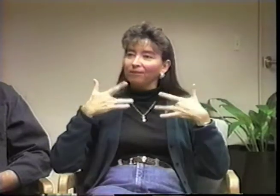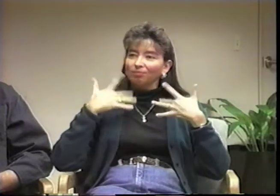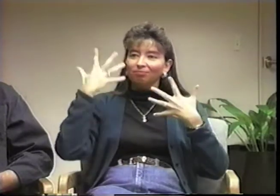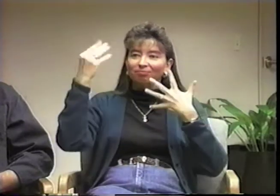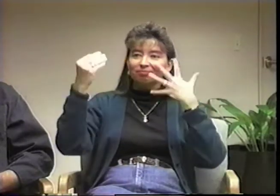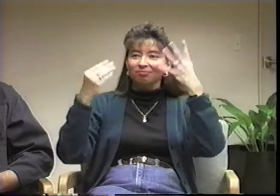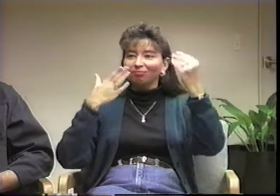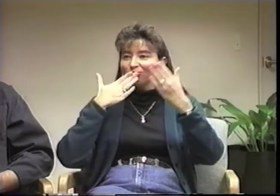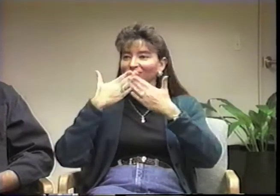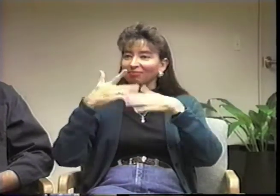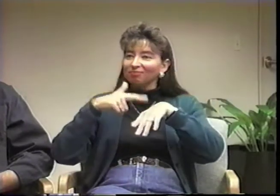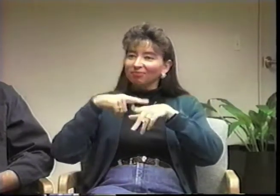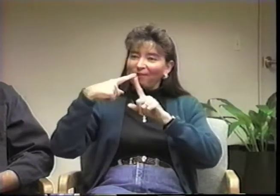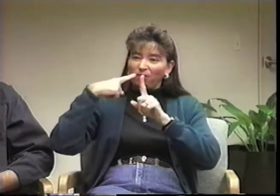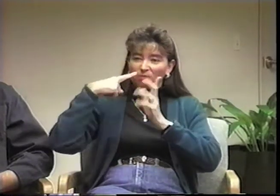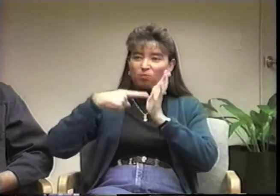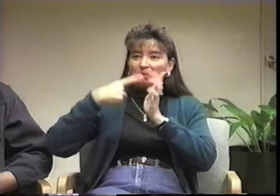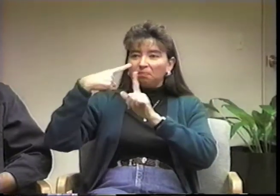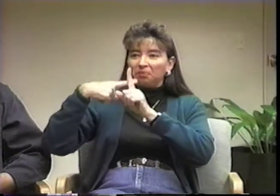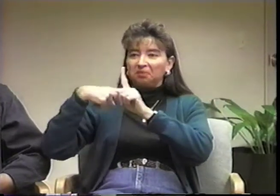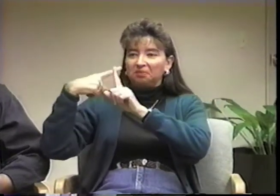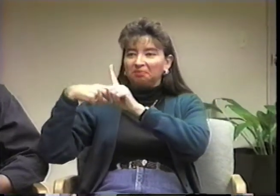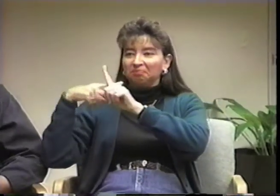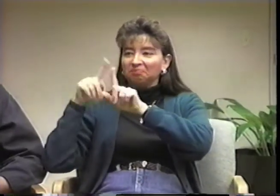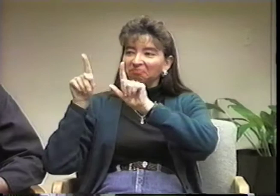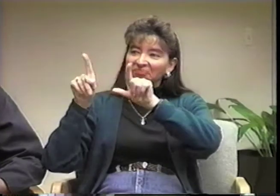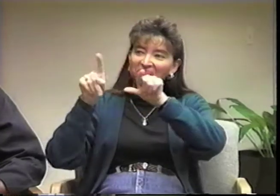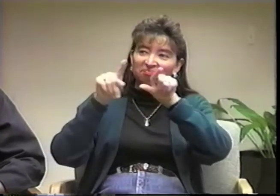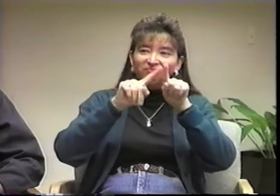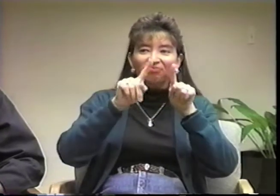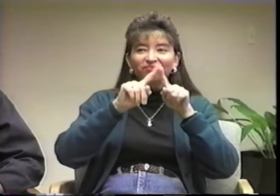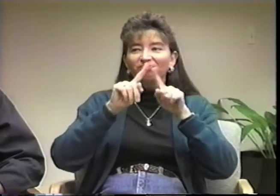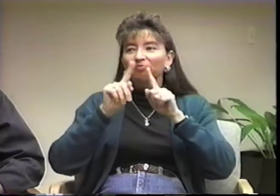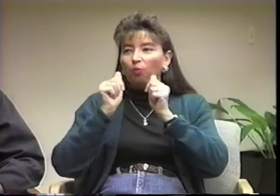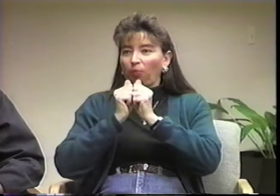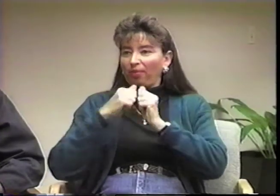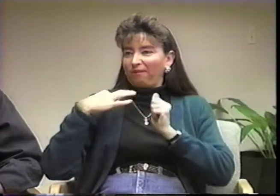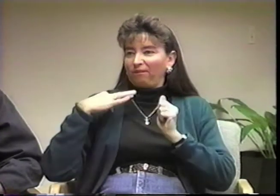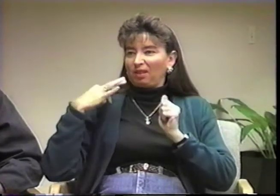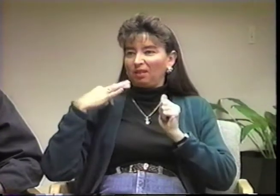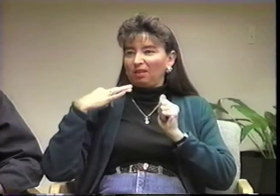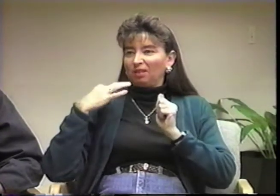in which volunteers and DeafBlind individuals go out to different activities monthly,